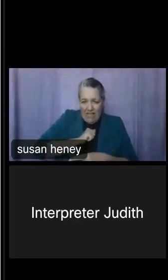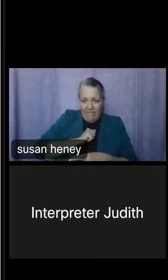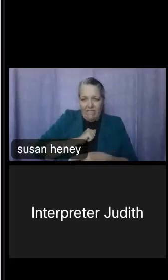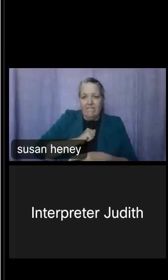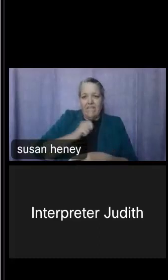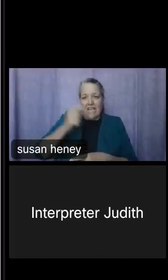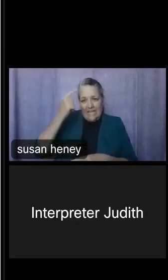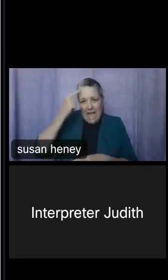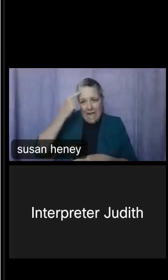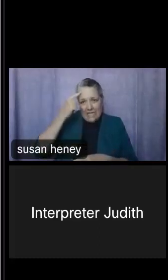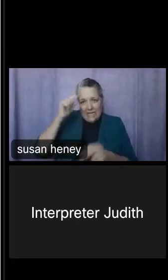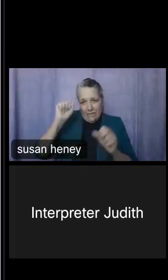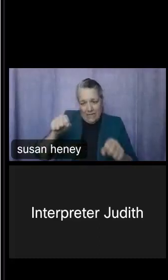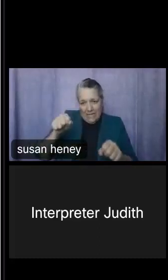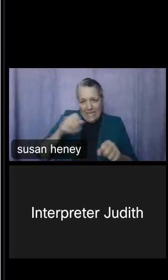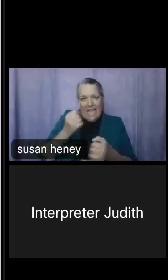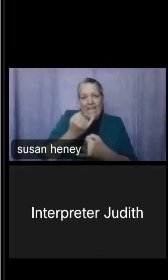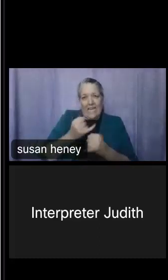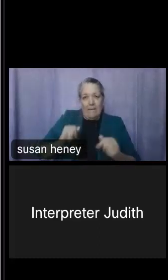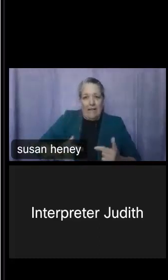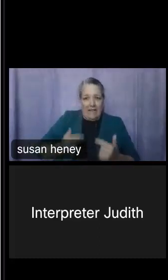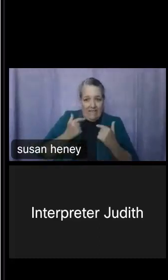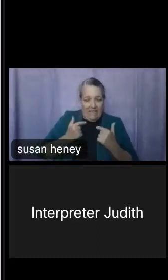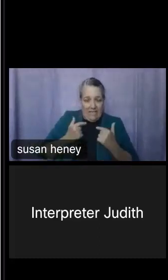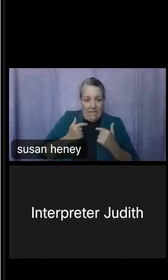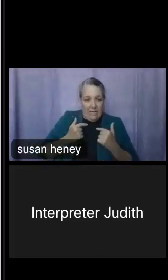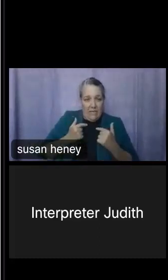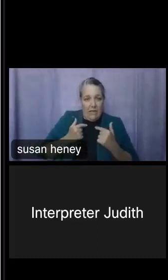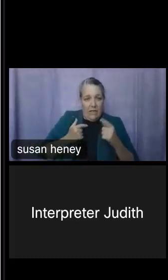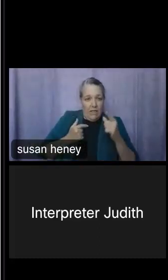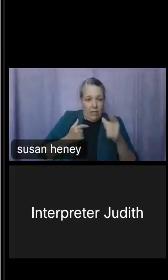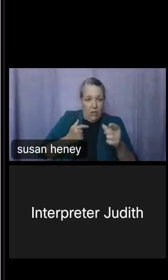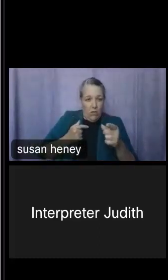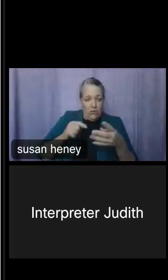and the four surveys that we have that focus on these are our American Community Survey,